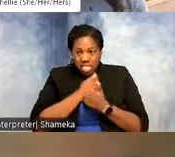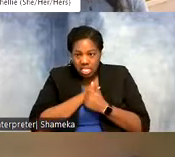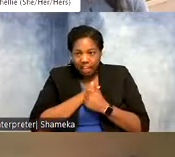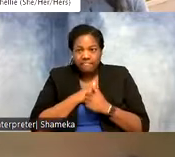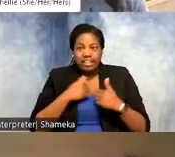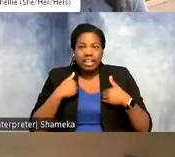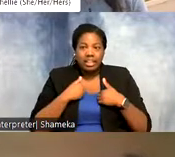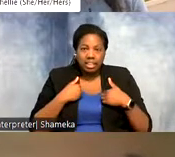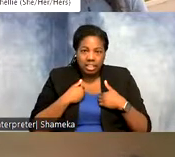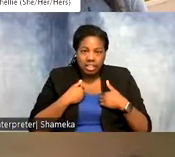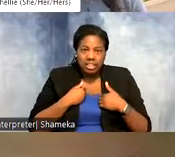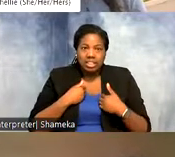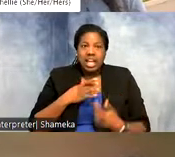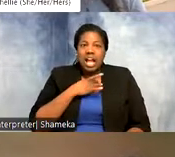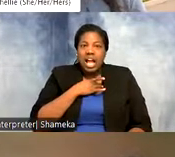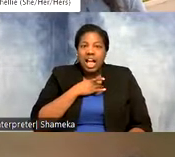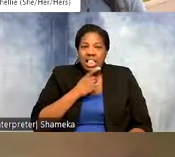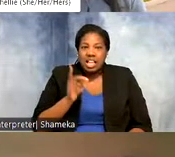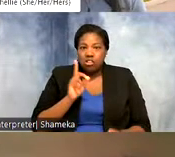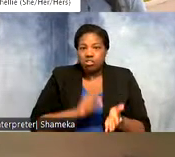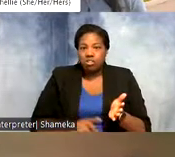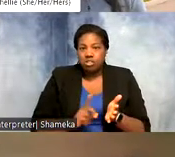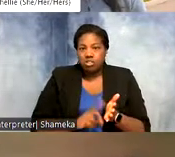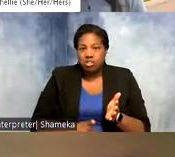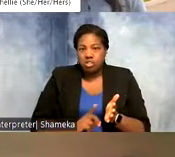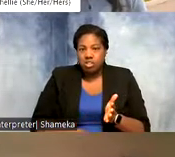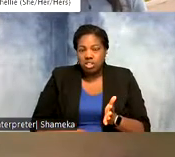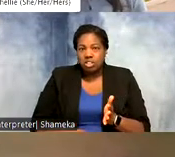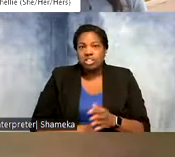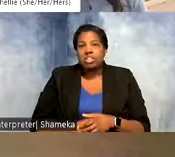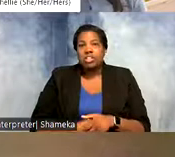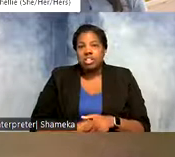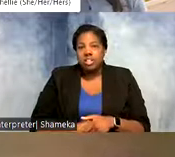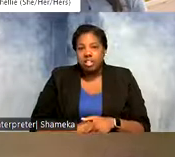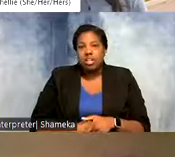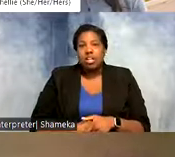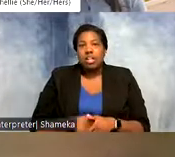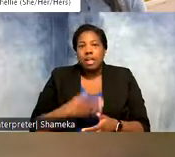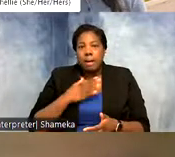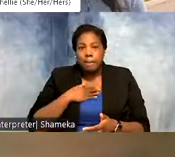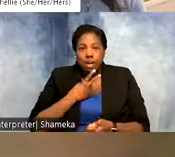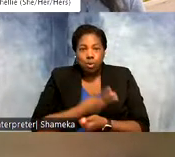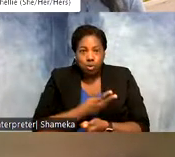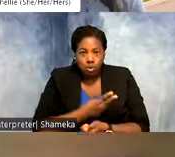liked doing research, and I did that work through my my graduate school degrees,